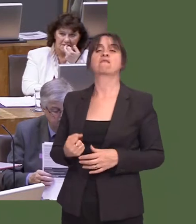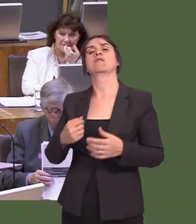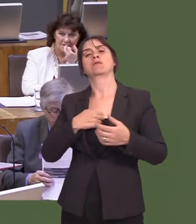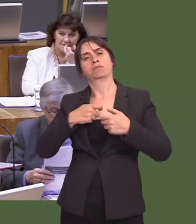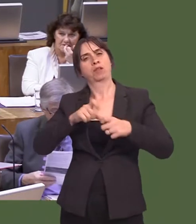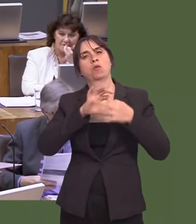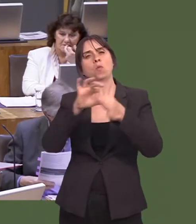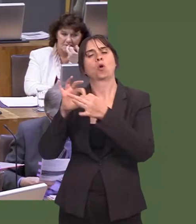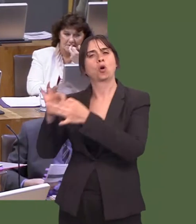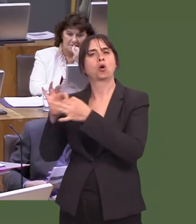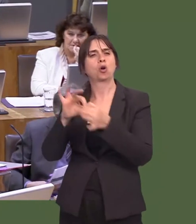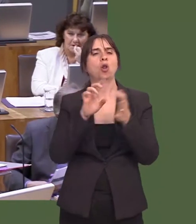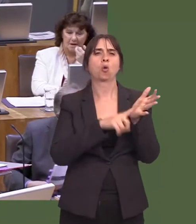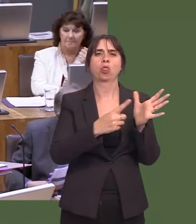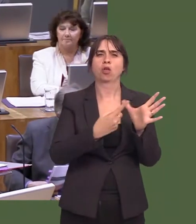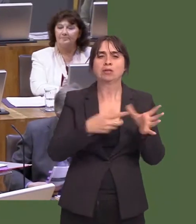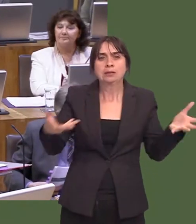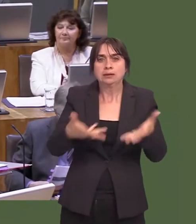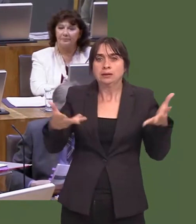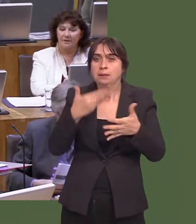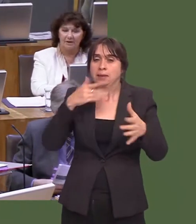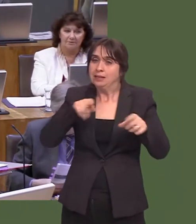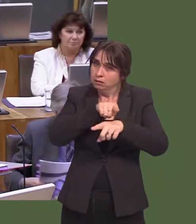to encourage them to set up more zones in the future.